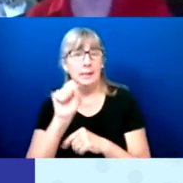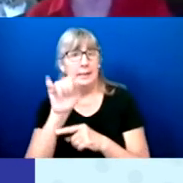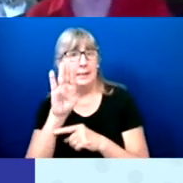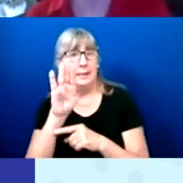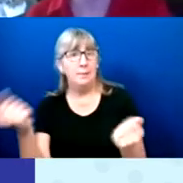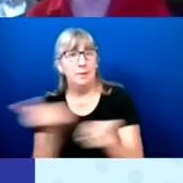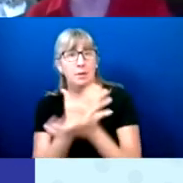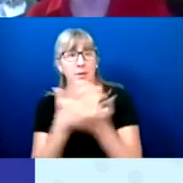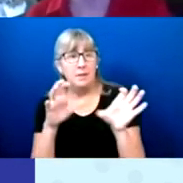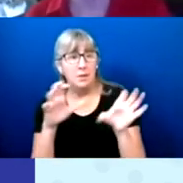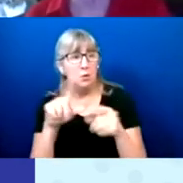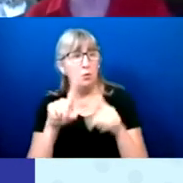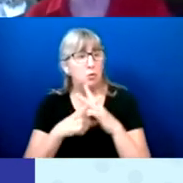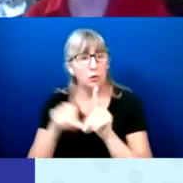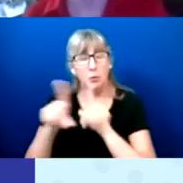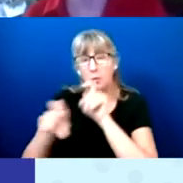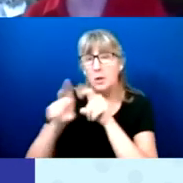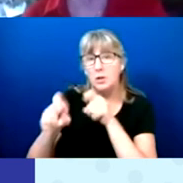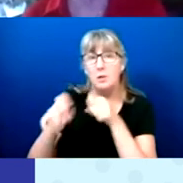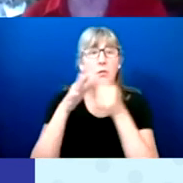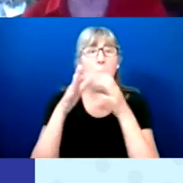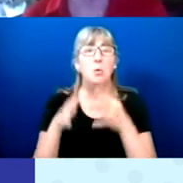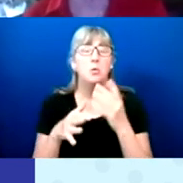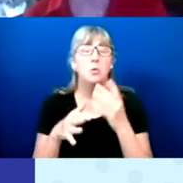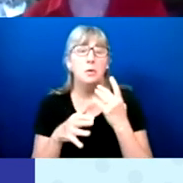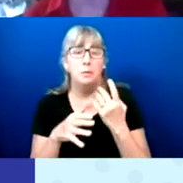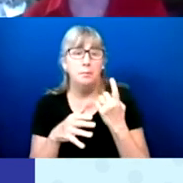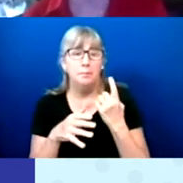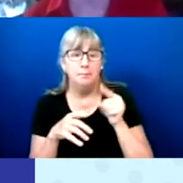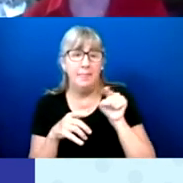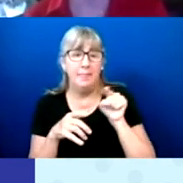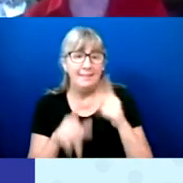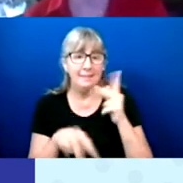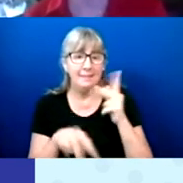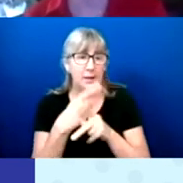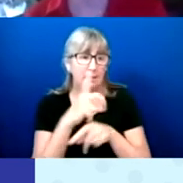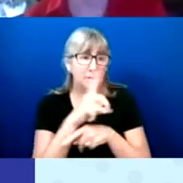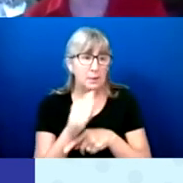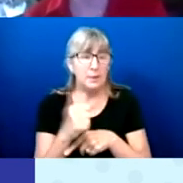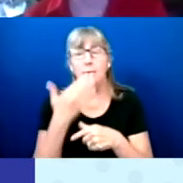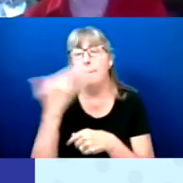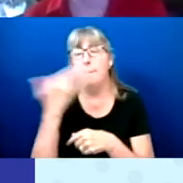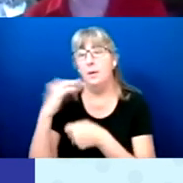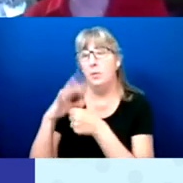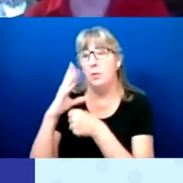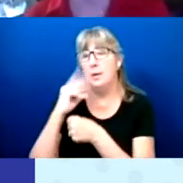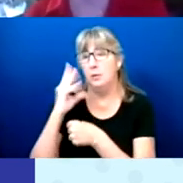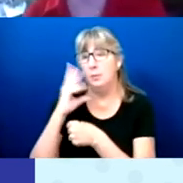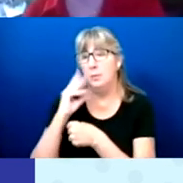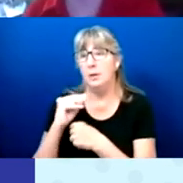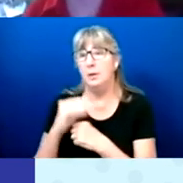Do voters with one kind of disability have a better voting experience? If they do, why do they?